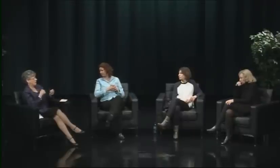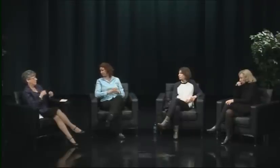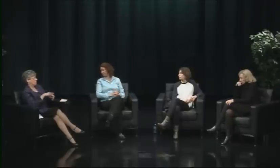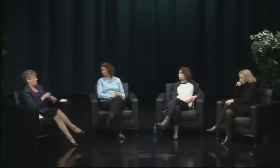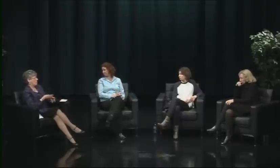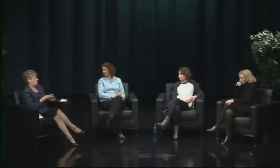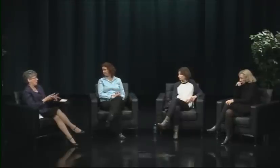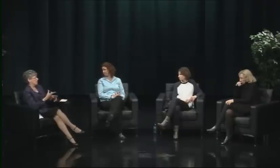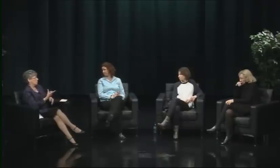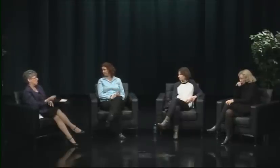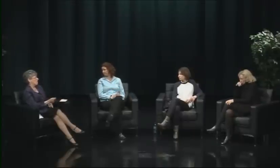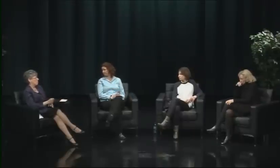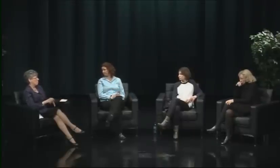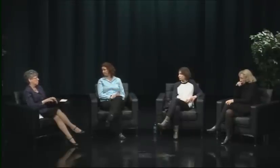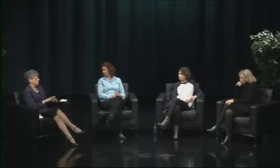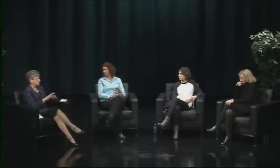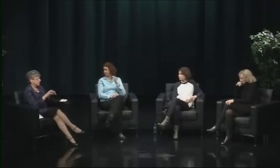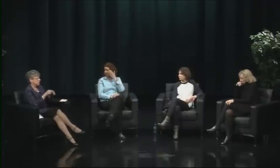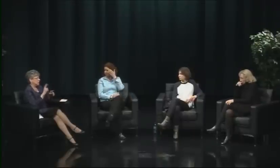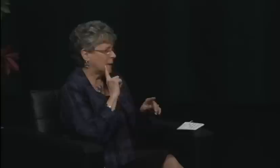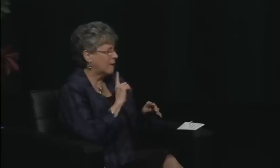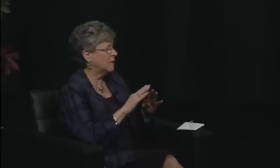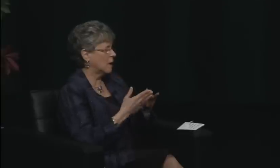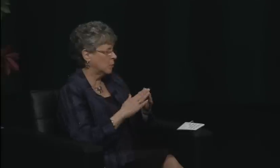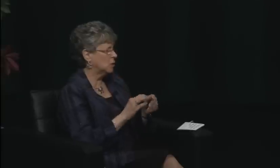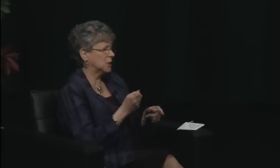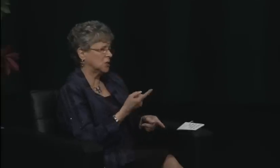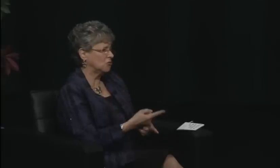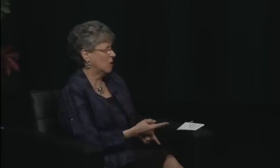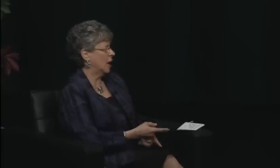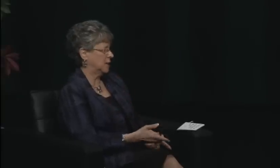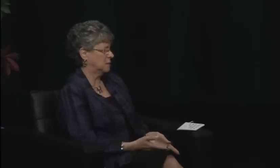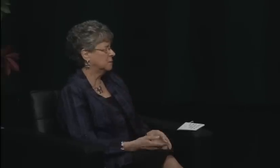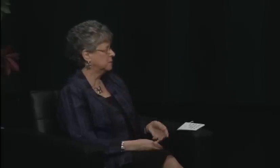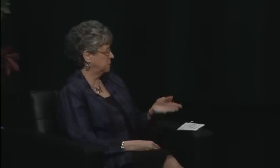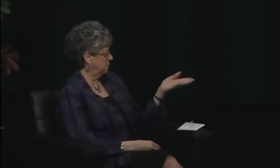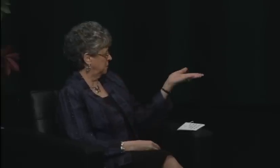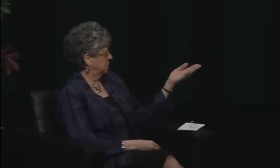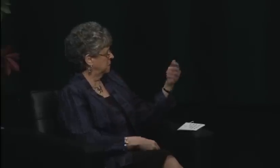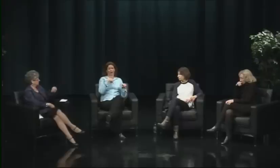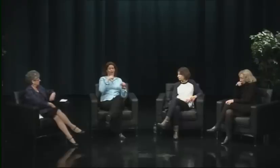and be a supervisor in an administrative role. We don't have that limitation any longer.